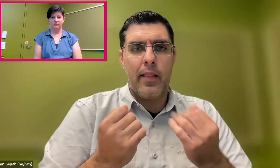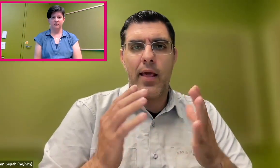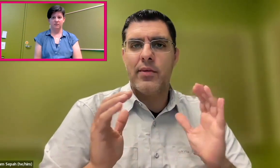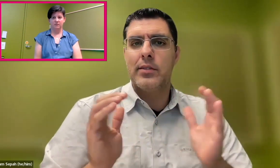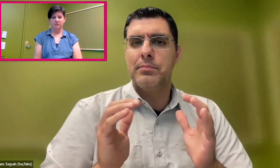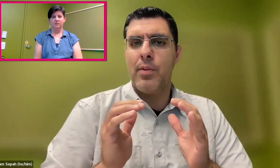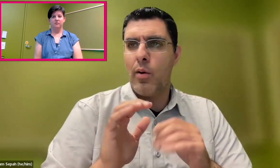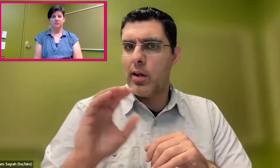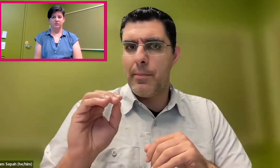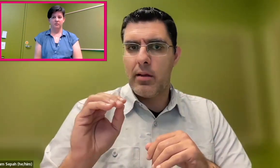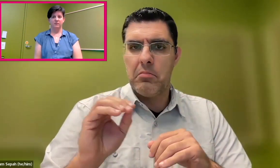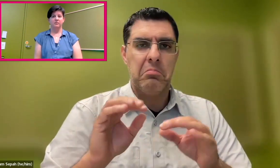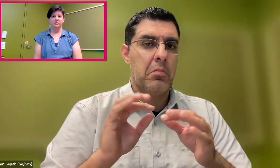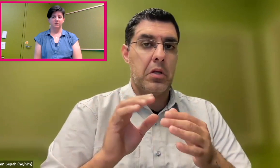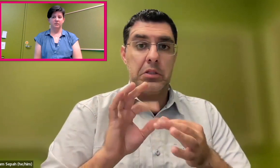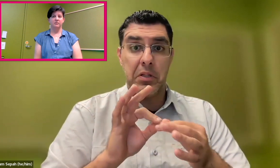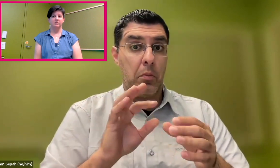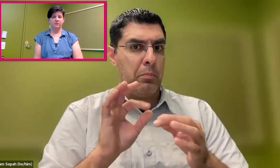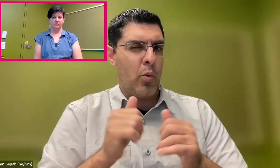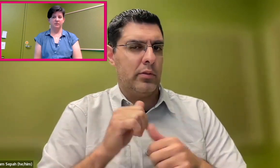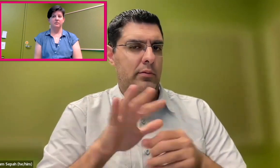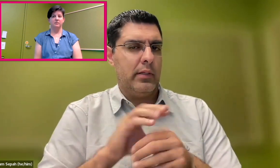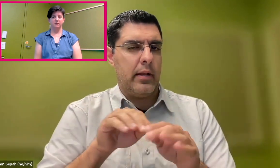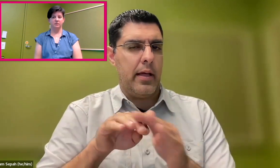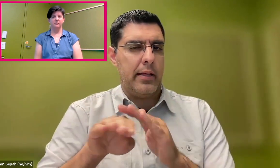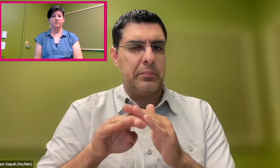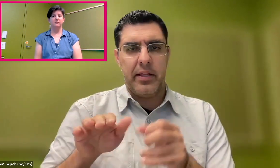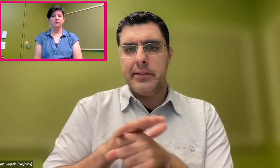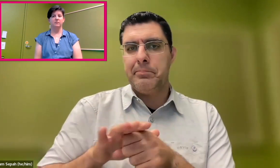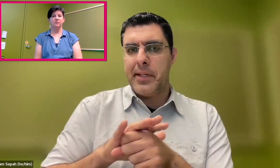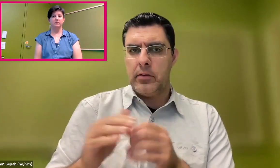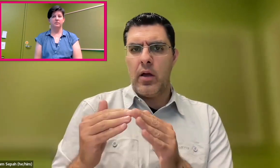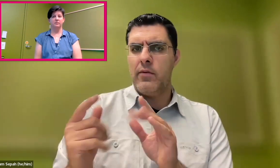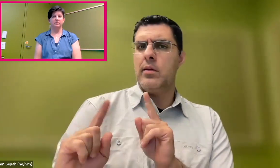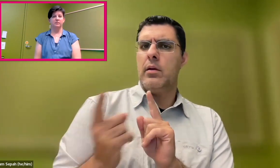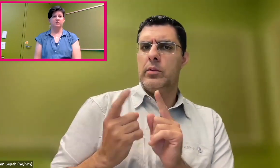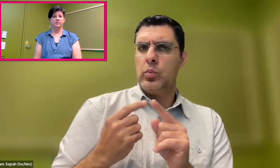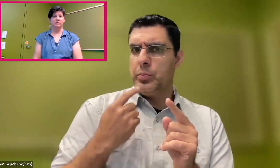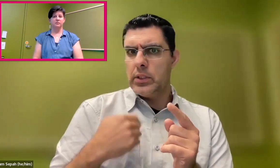A lot of smaller companies, in the accessibility space mostly,